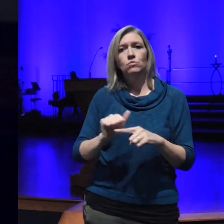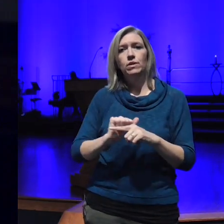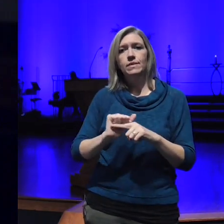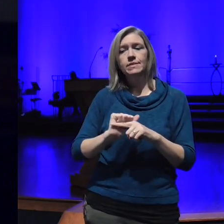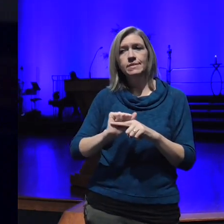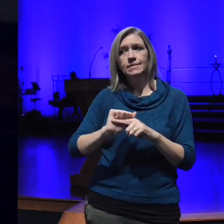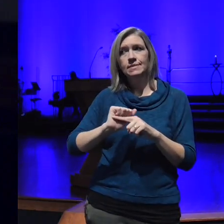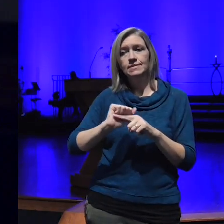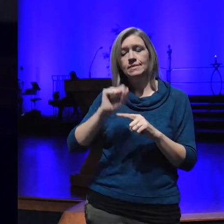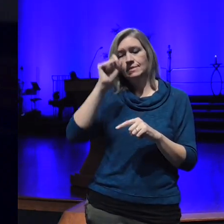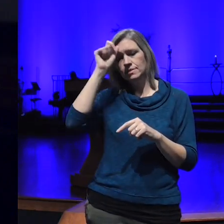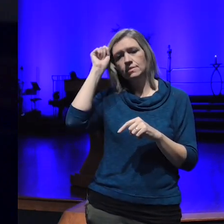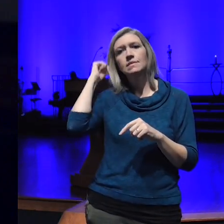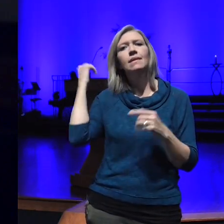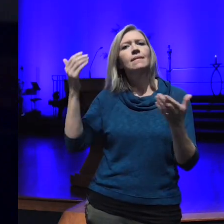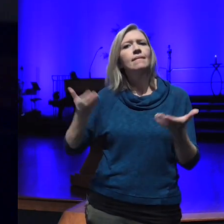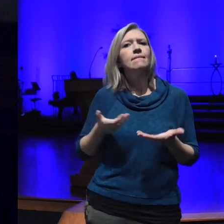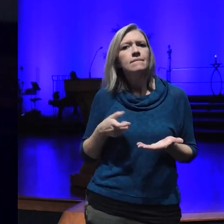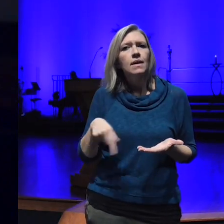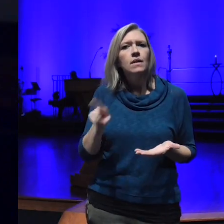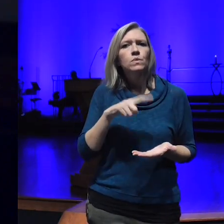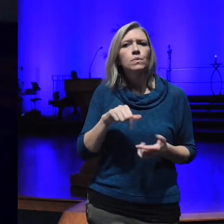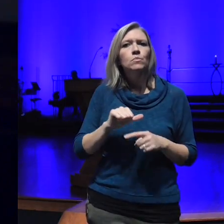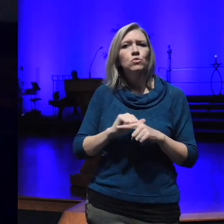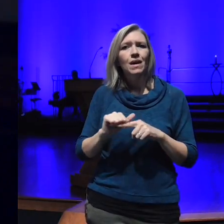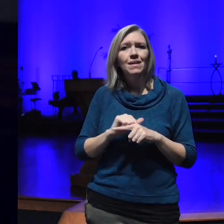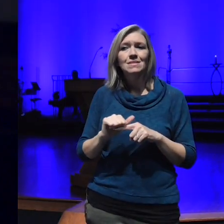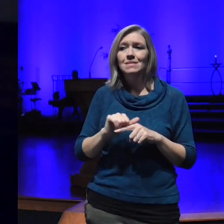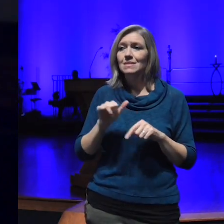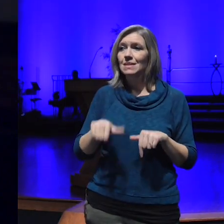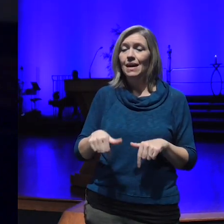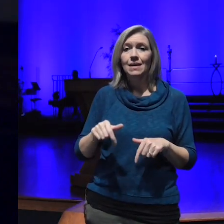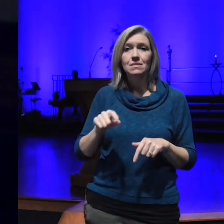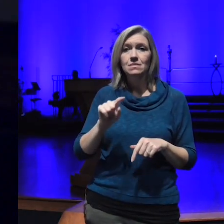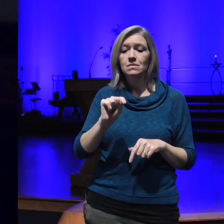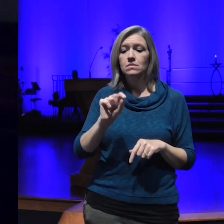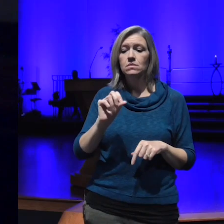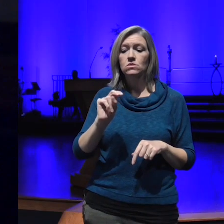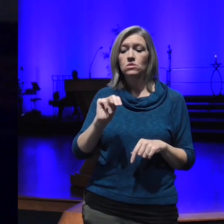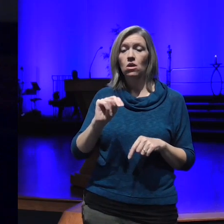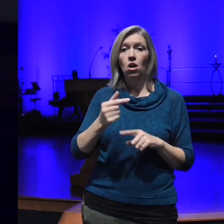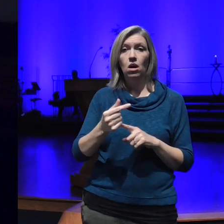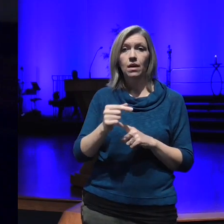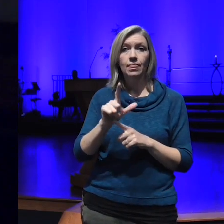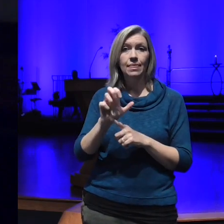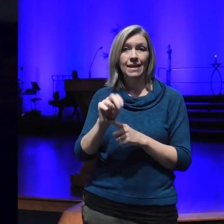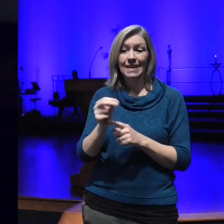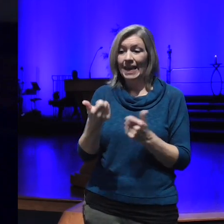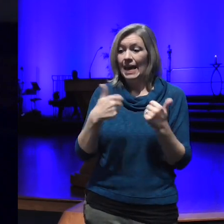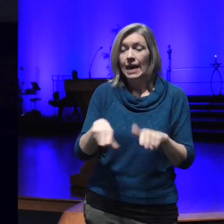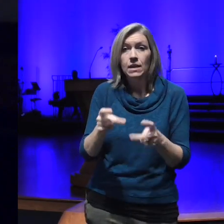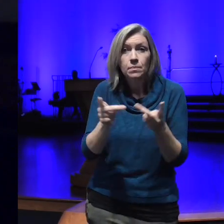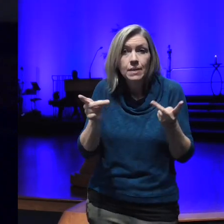us now to practice tonglin on any place in the world maybe we imagine those who are working